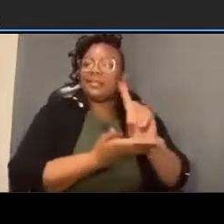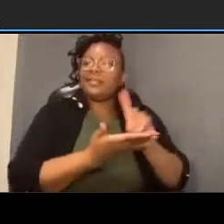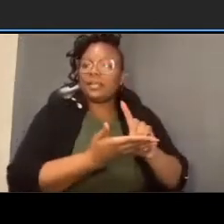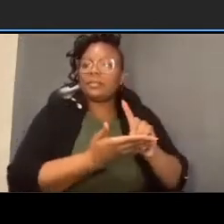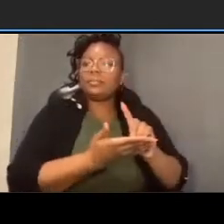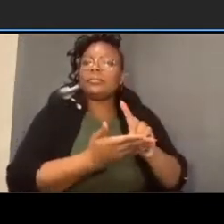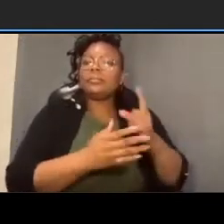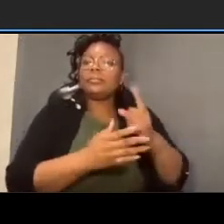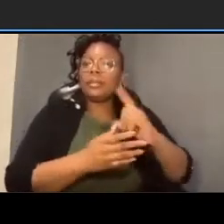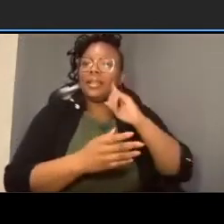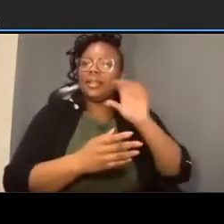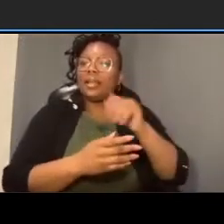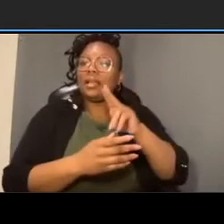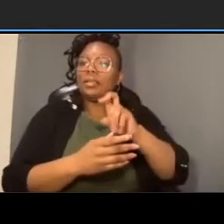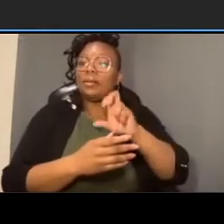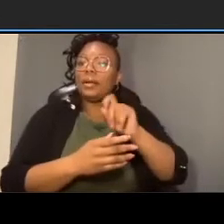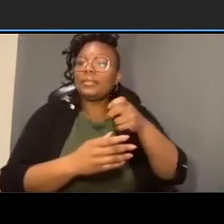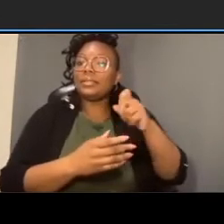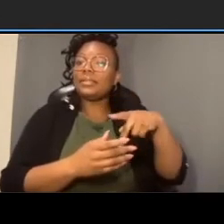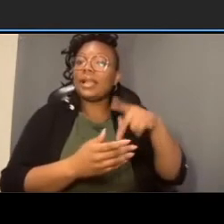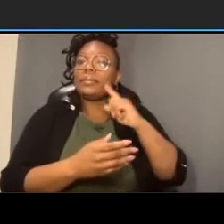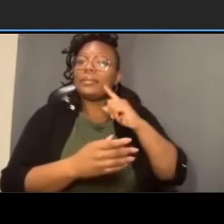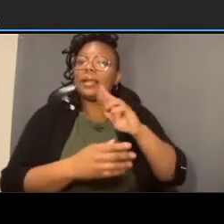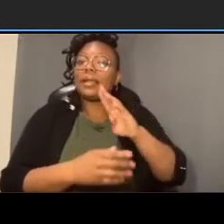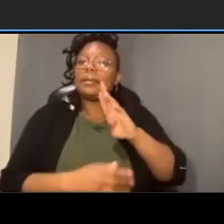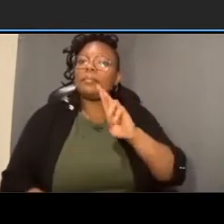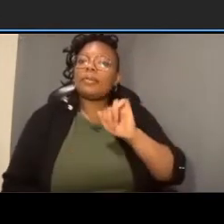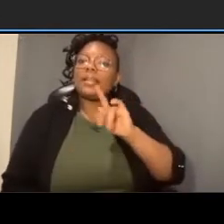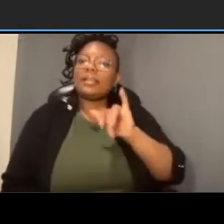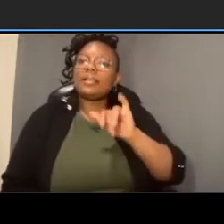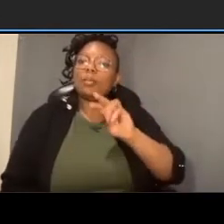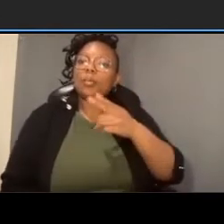are being shown as being relocated as far side bus stops